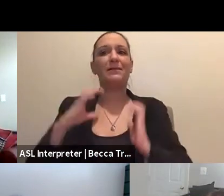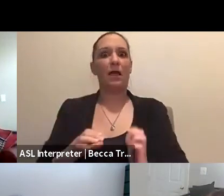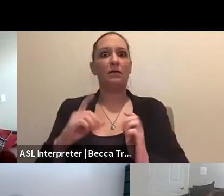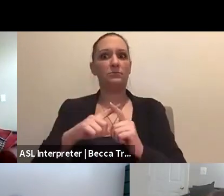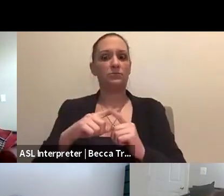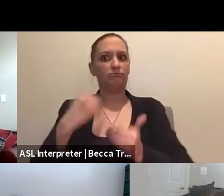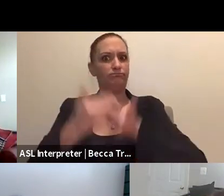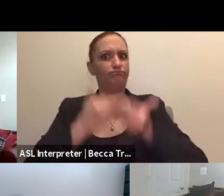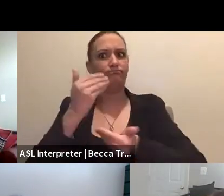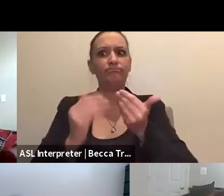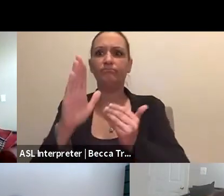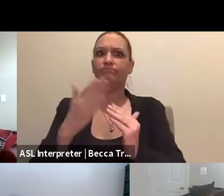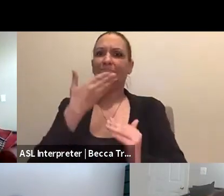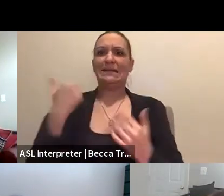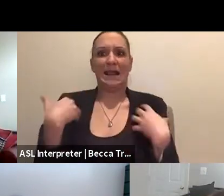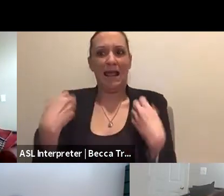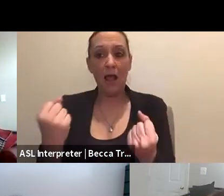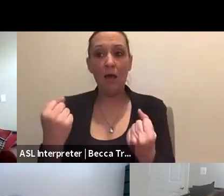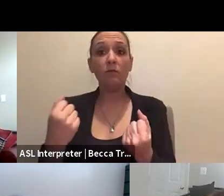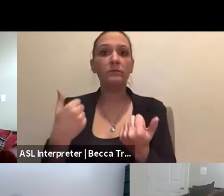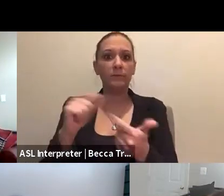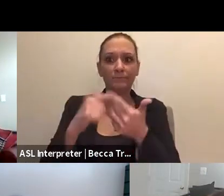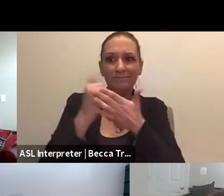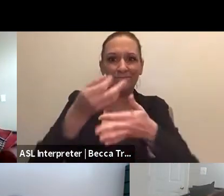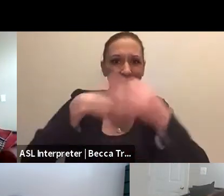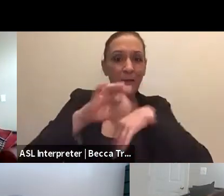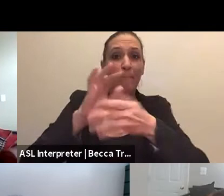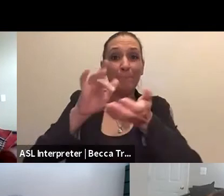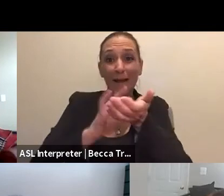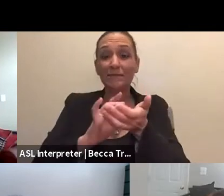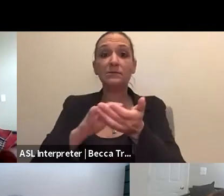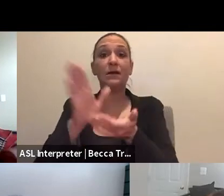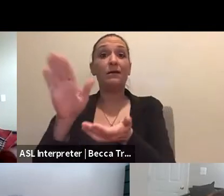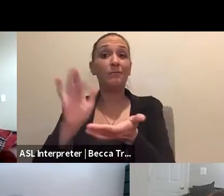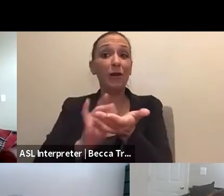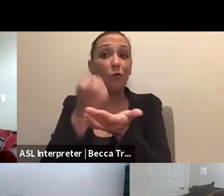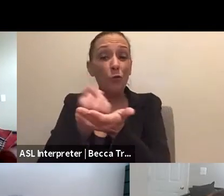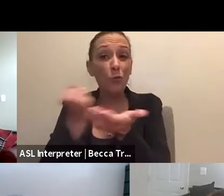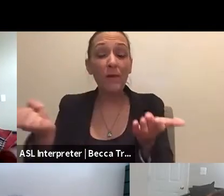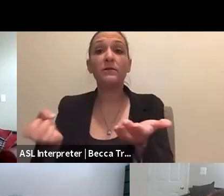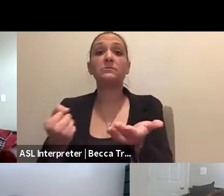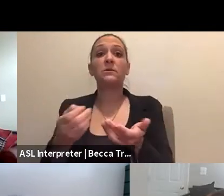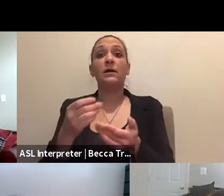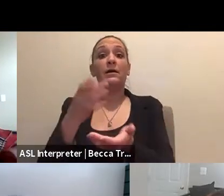We assist clients to replace medications durable medical equipment, consumable medical supplies